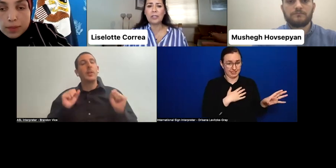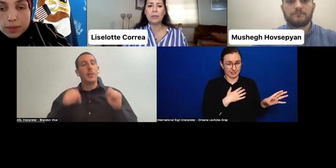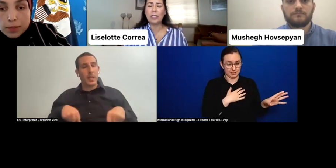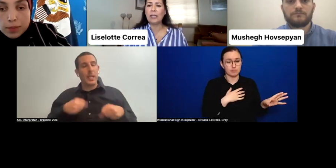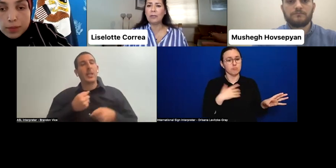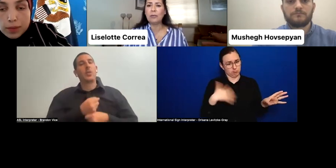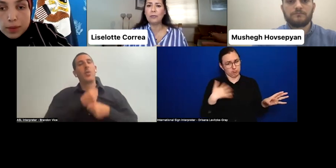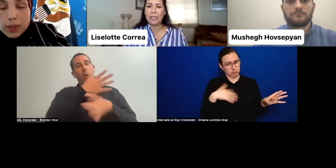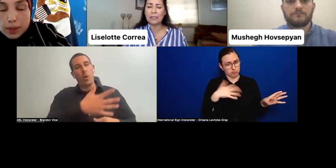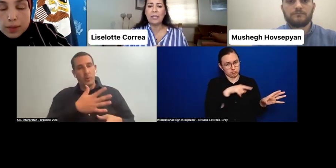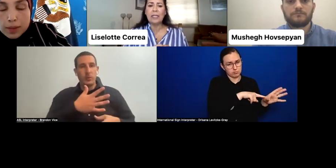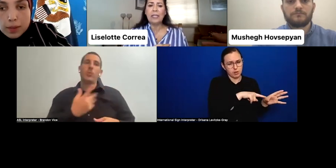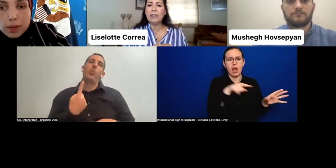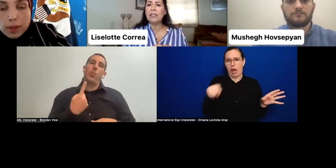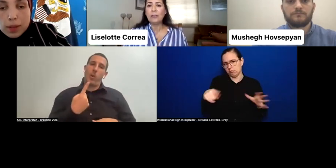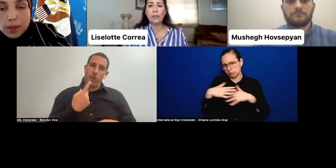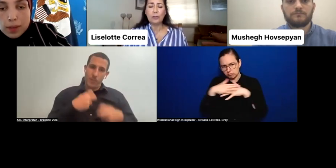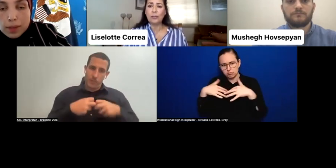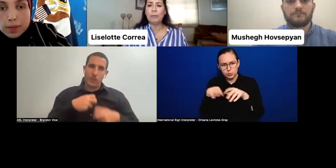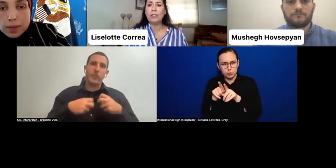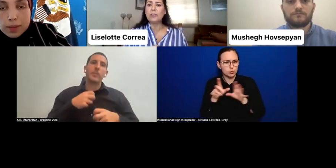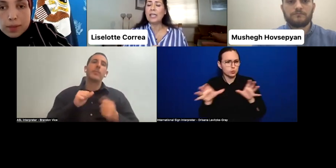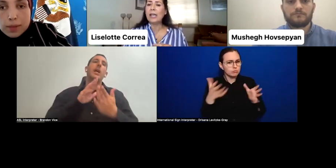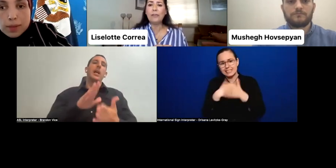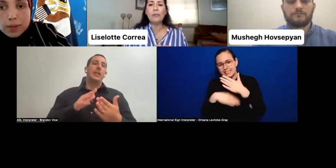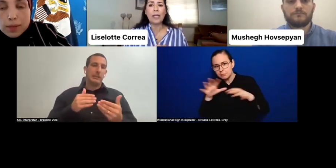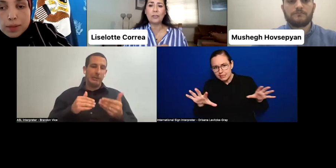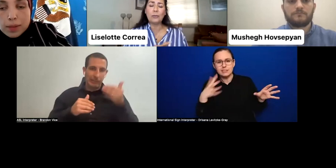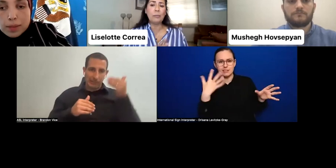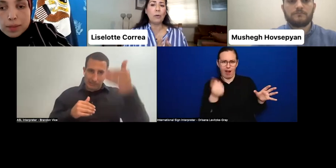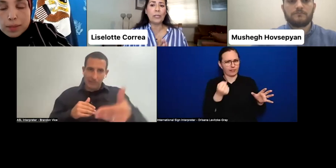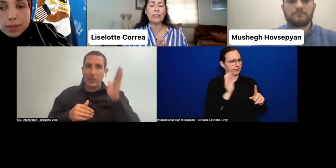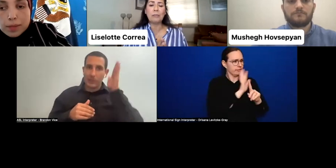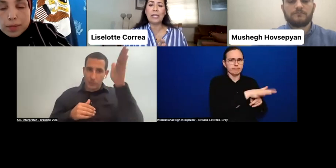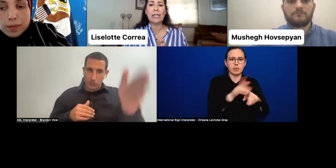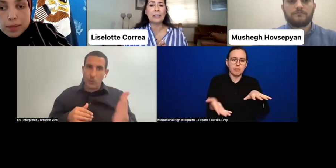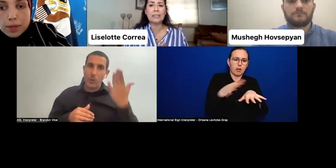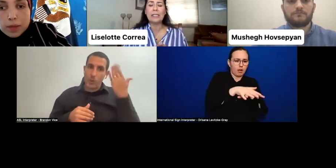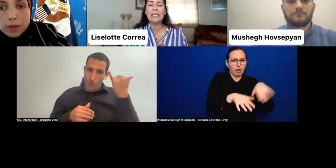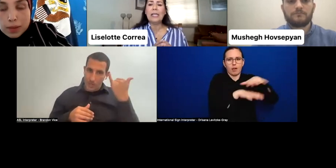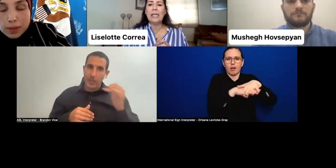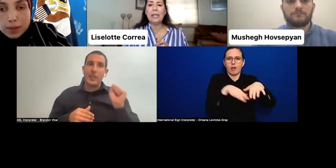that we have to face in the near future. Because they have the right to be voted and be elected,